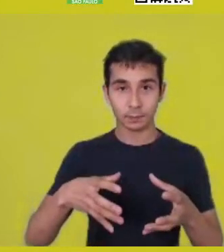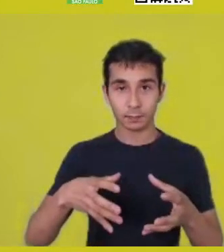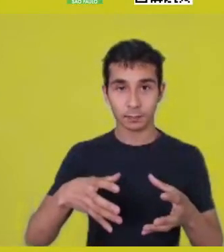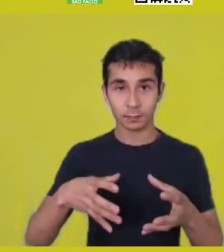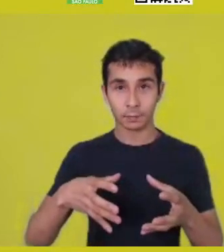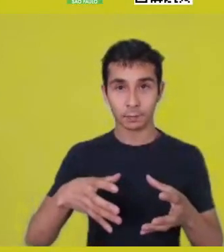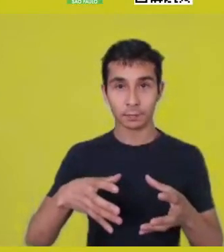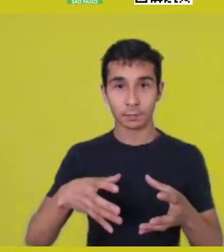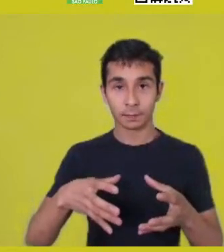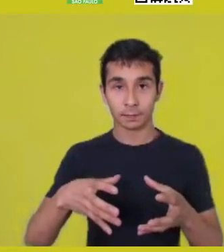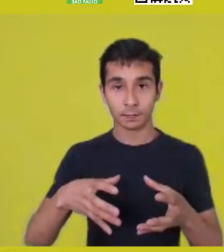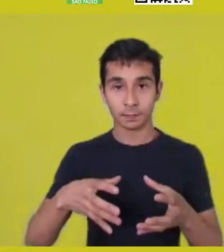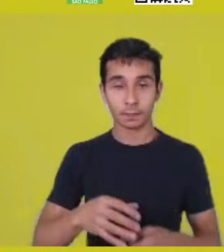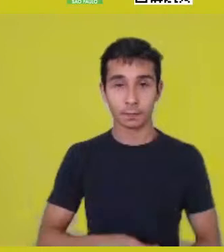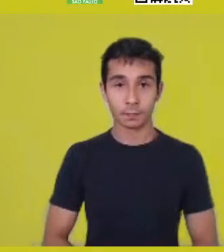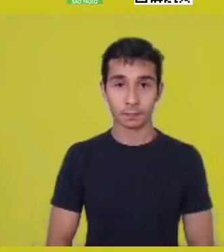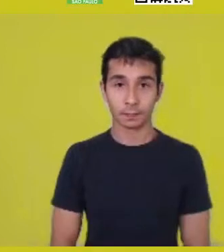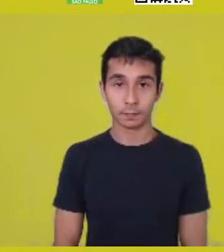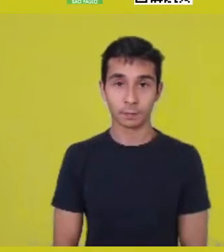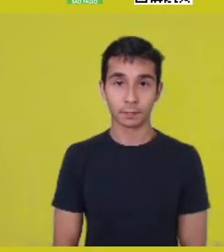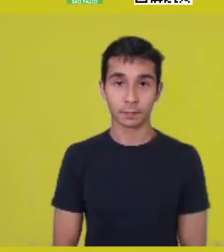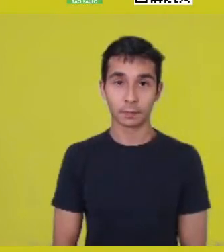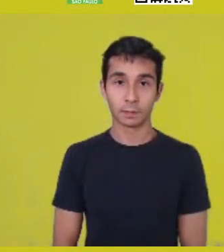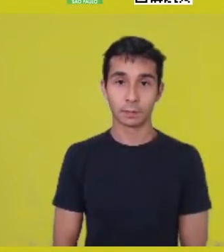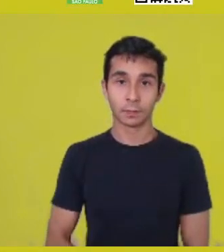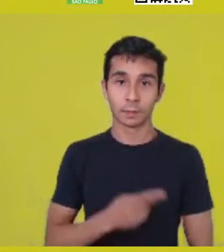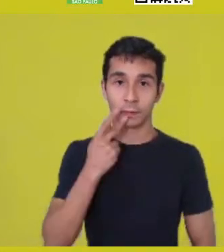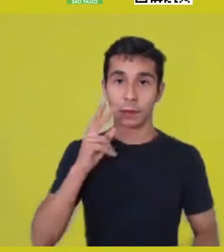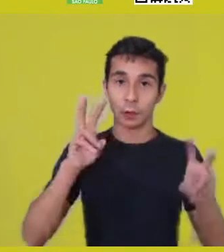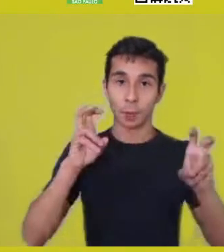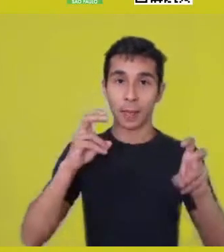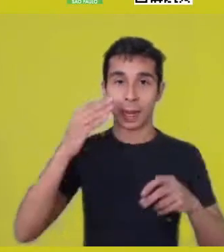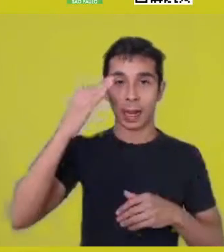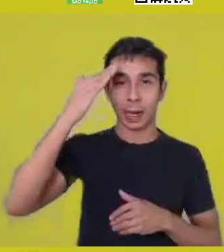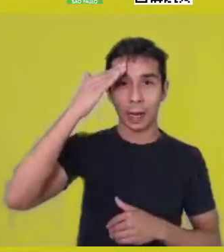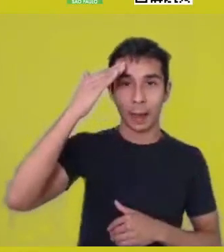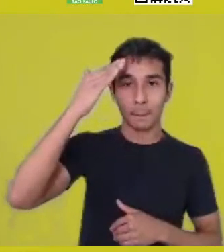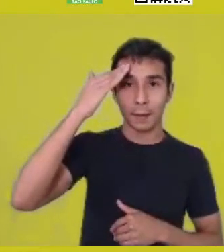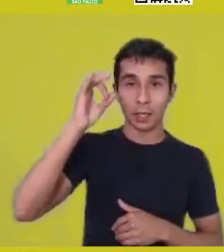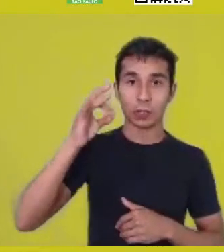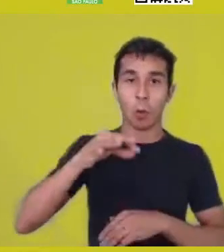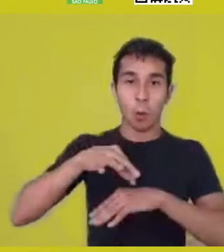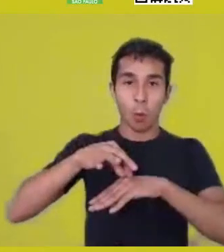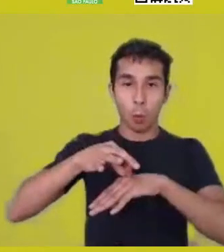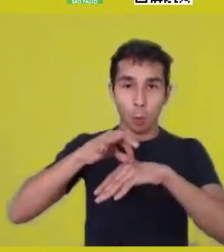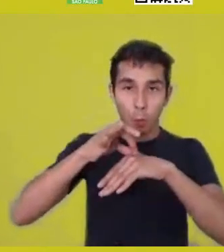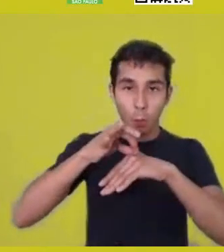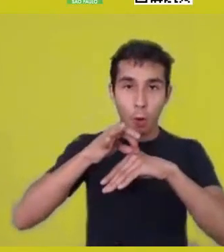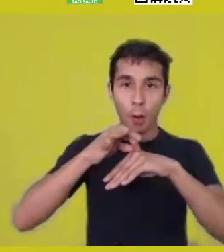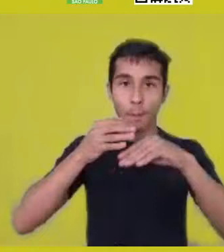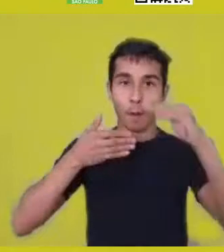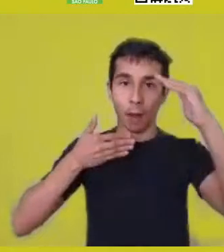isn’t merely a physiological head of a certain anatomy,